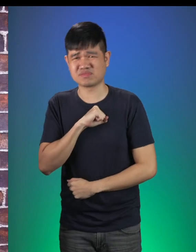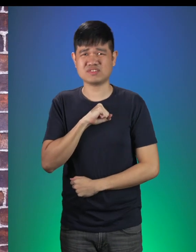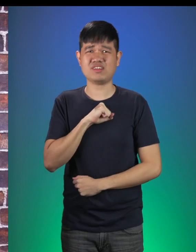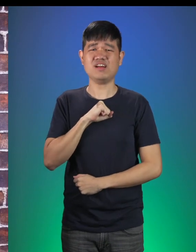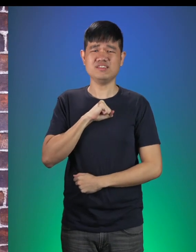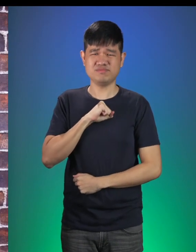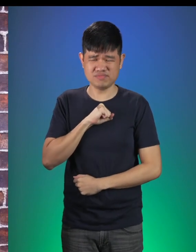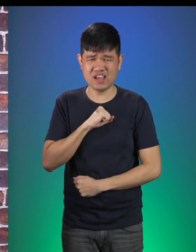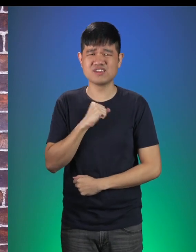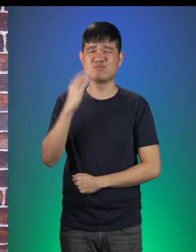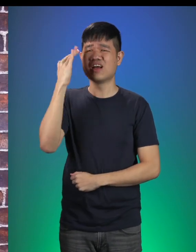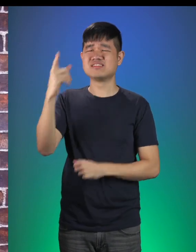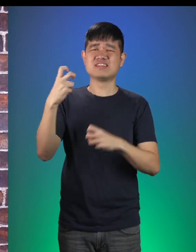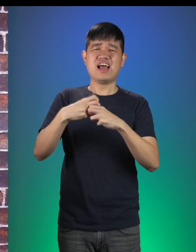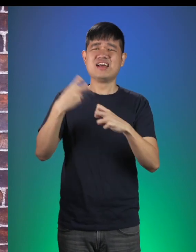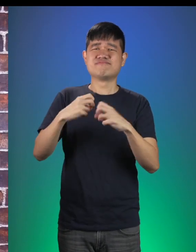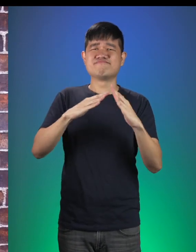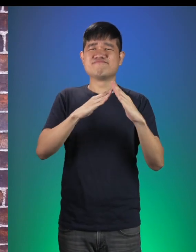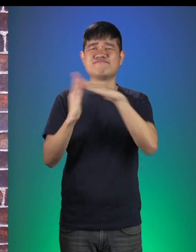Why is this house always so difficult to blow down?